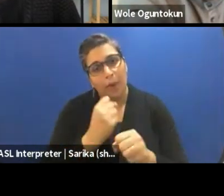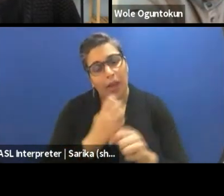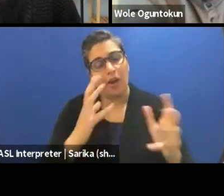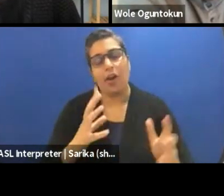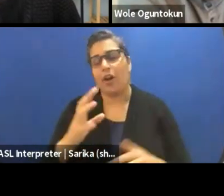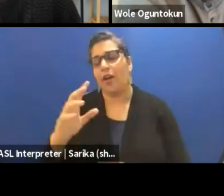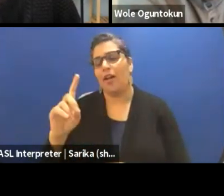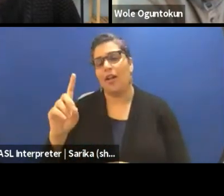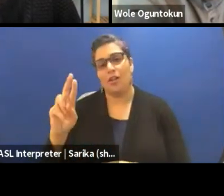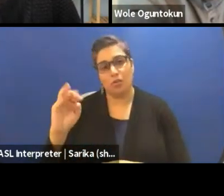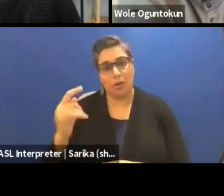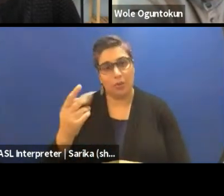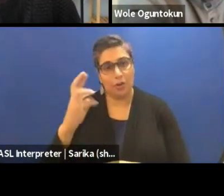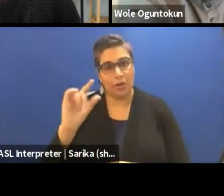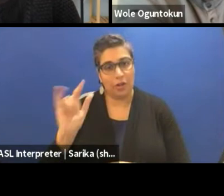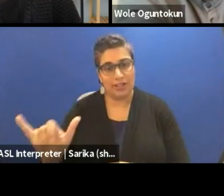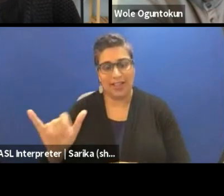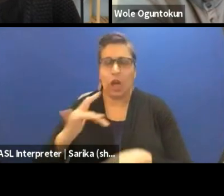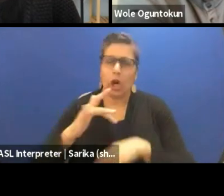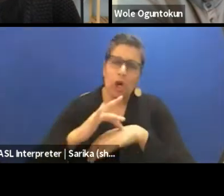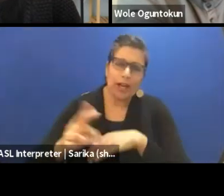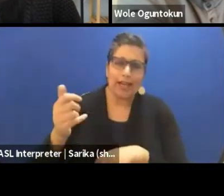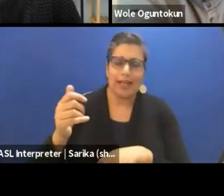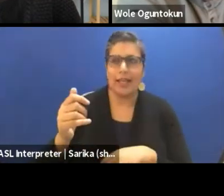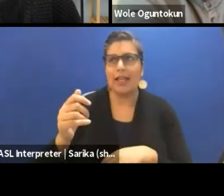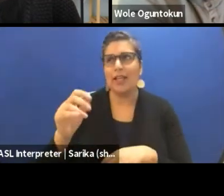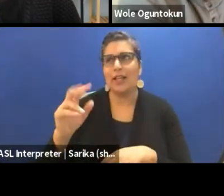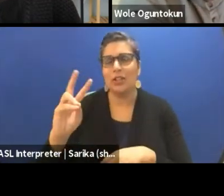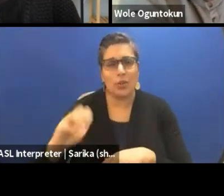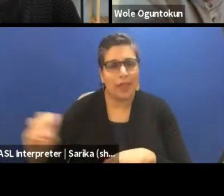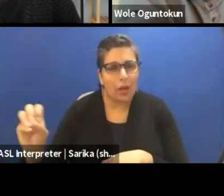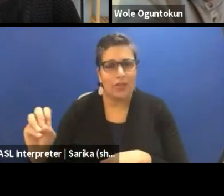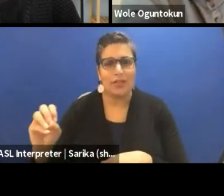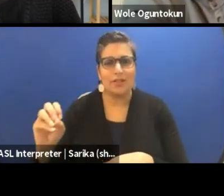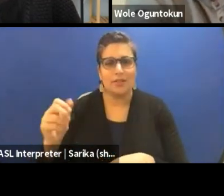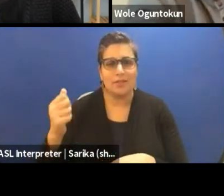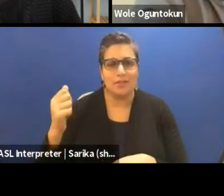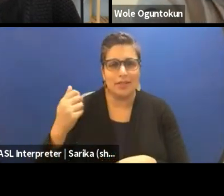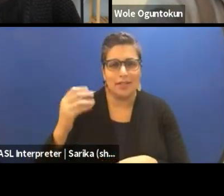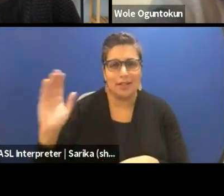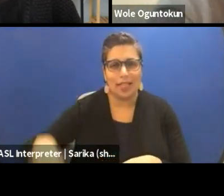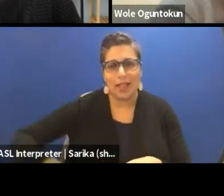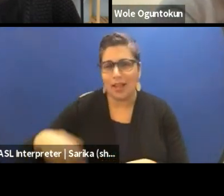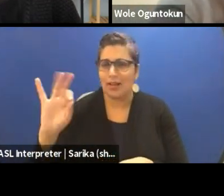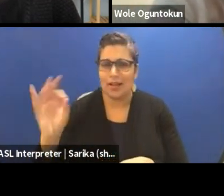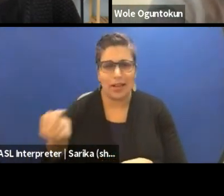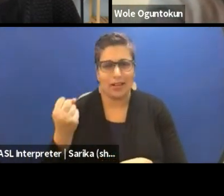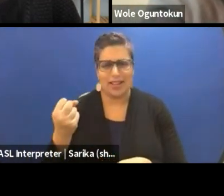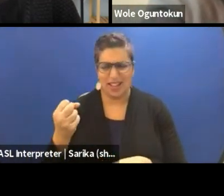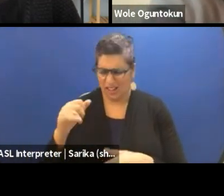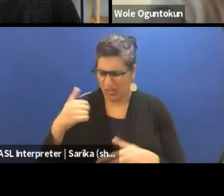back end of '90s, early 2000s. And I kept thinking is this something that we do anyway back home